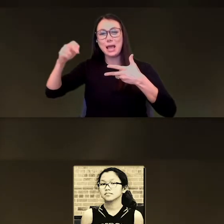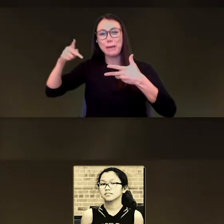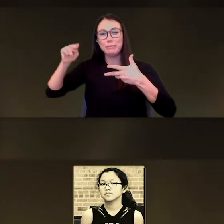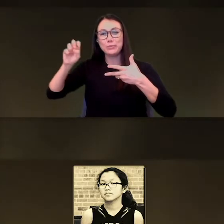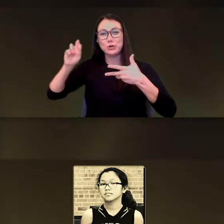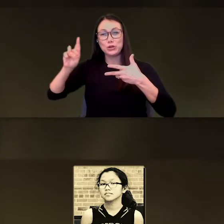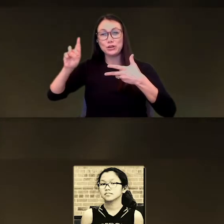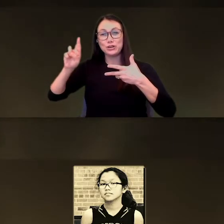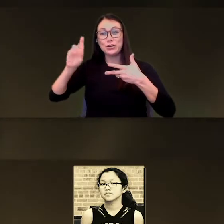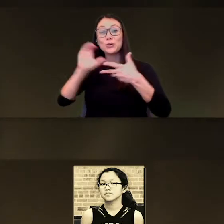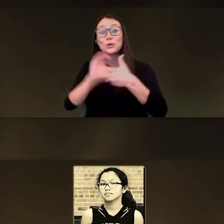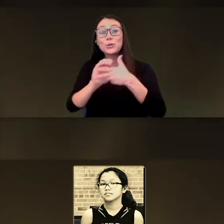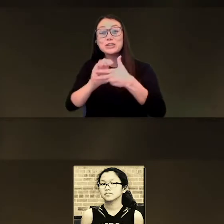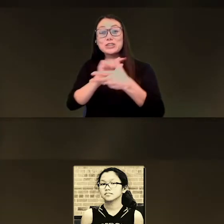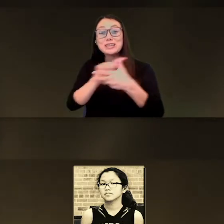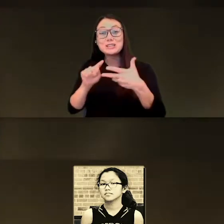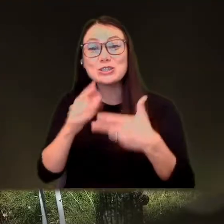CONGRATULATIONS GUYS JOB WELL DONE